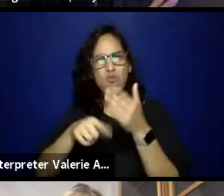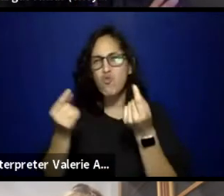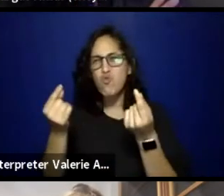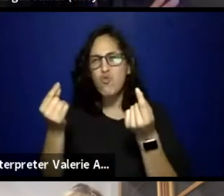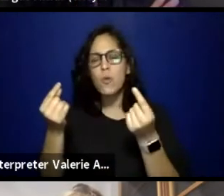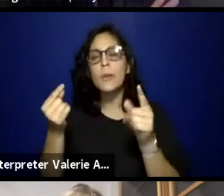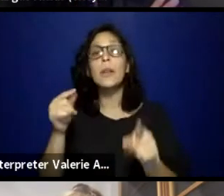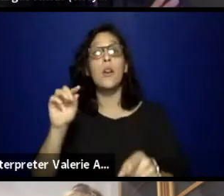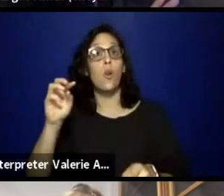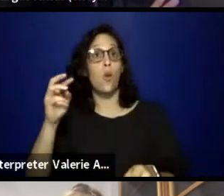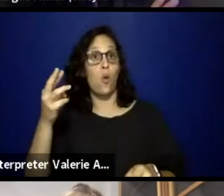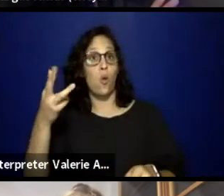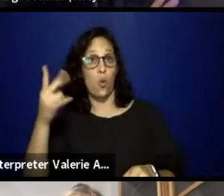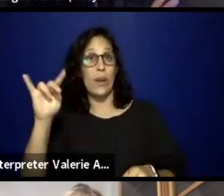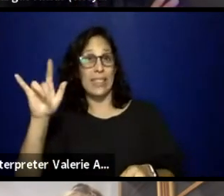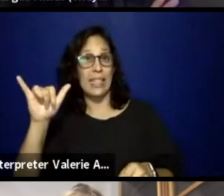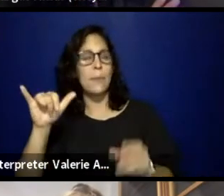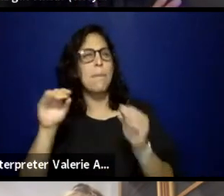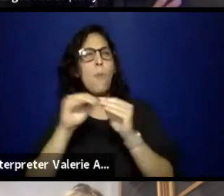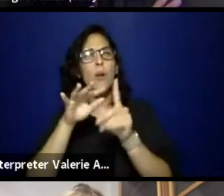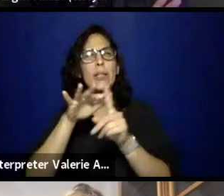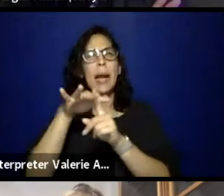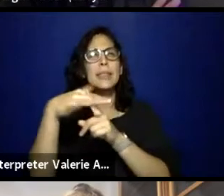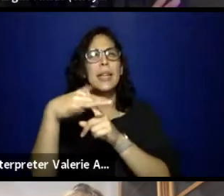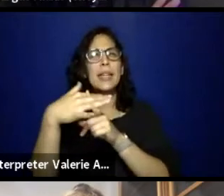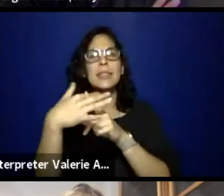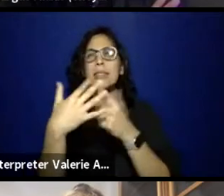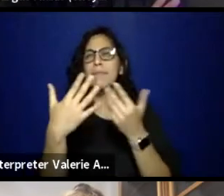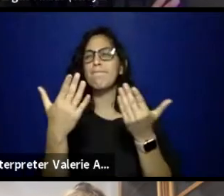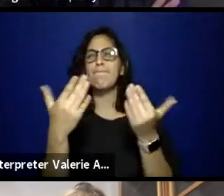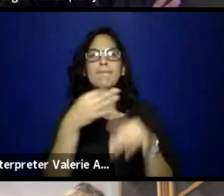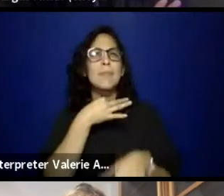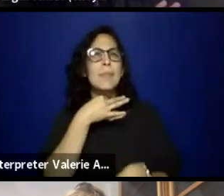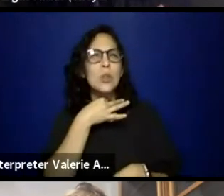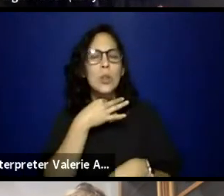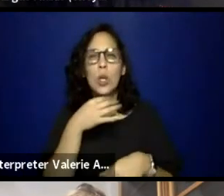are you also kind of pointing out the fact or asking the rhetorical question